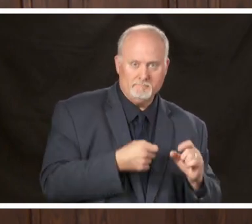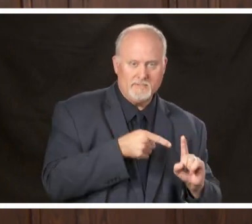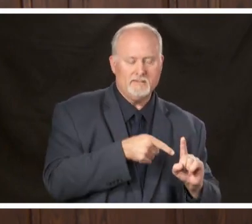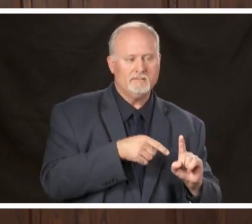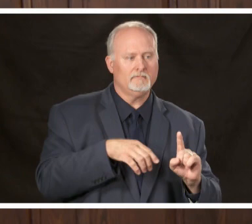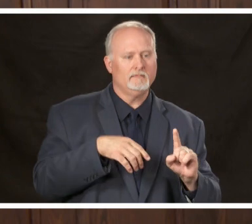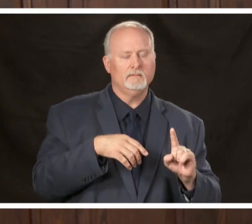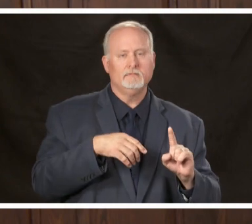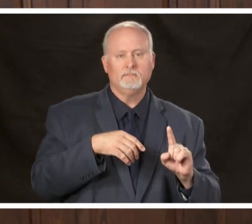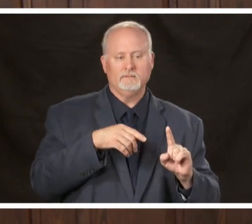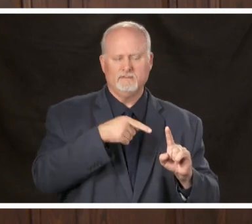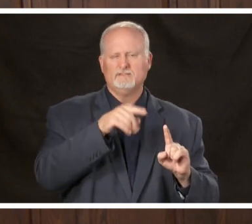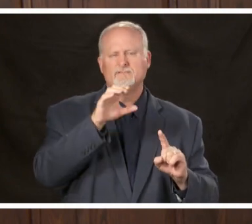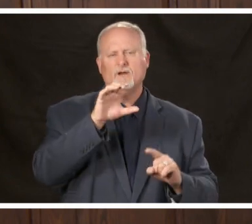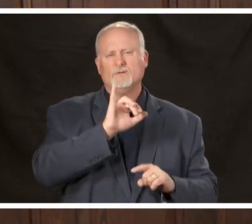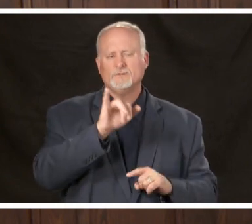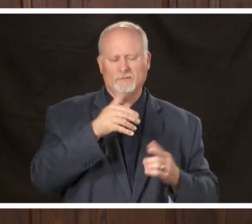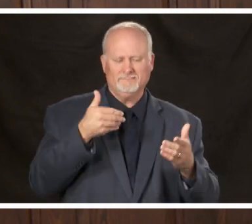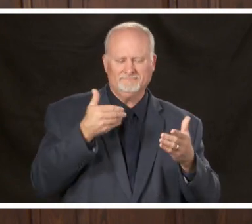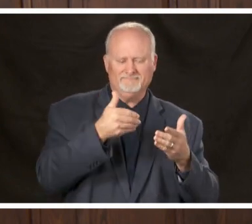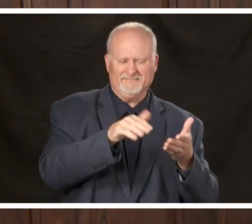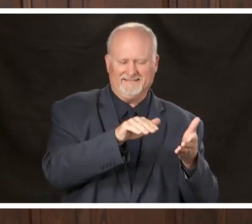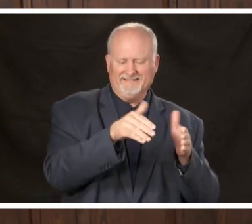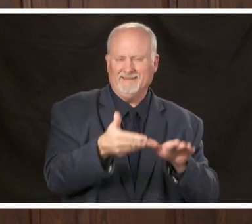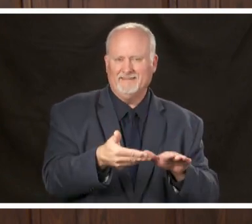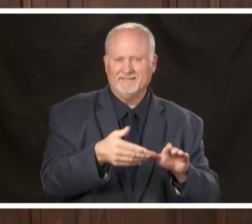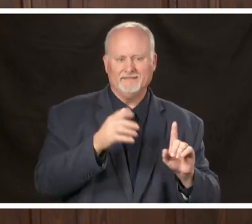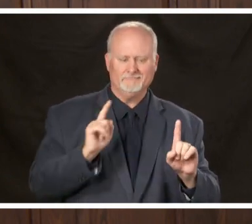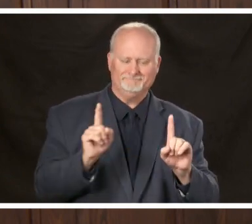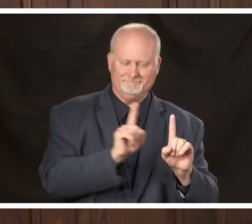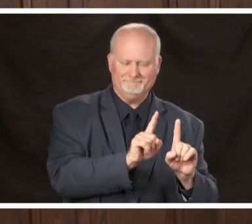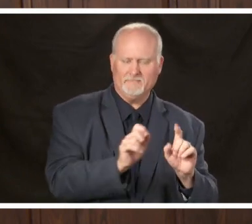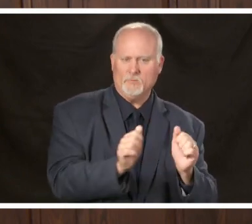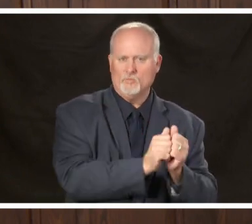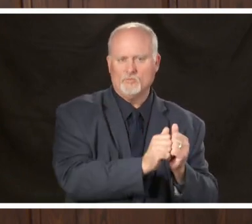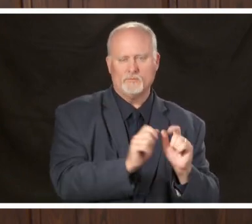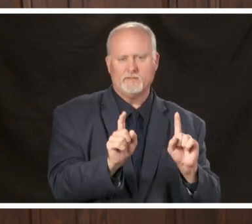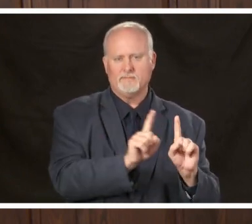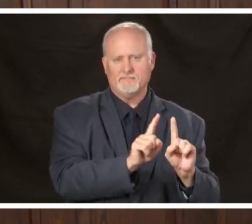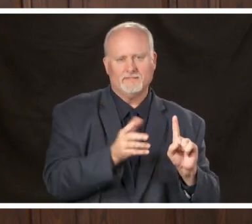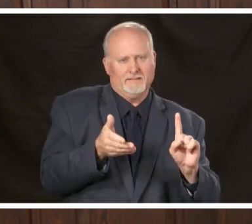compassionate care circumstances such as end-of-life care that this will be very